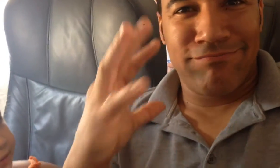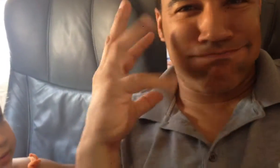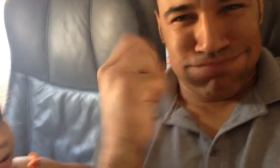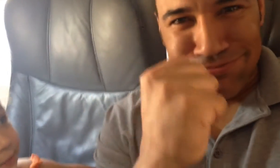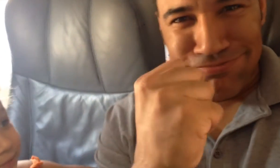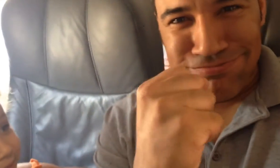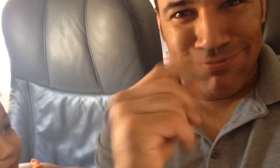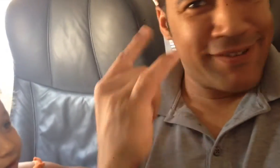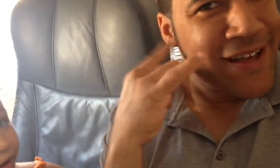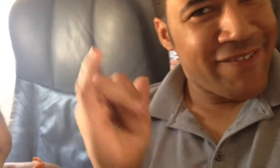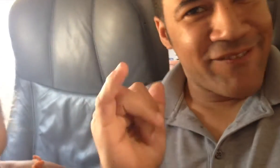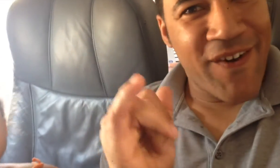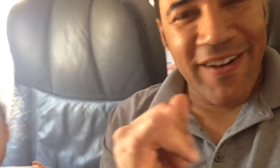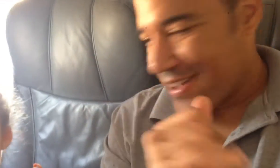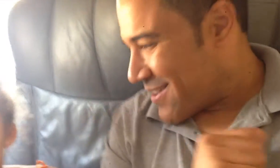....soon we will take off for California!